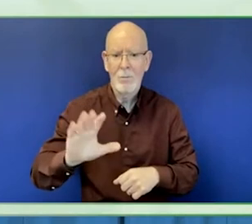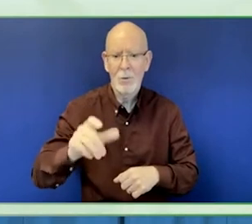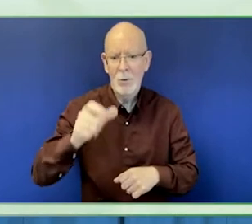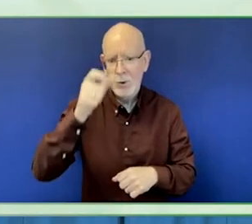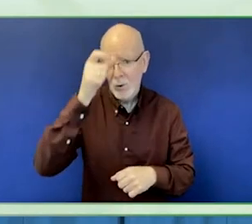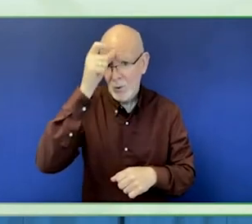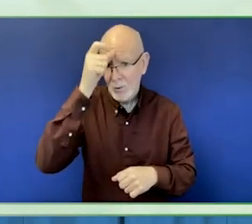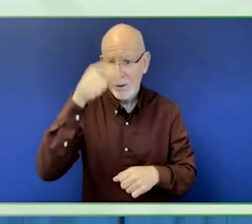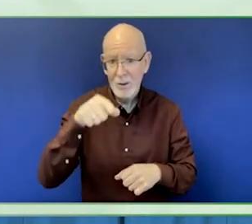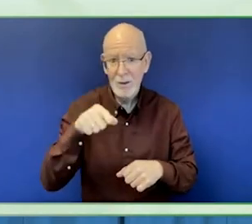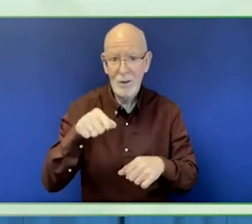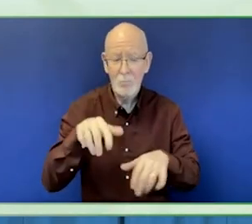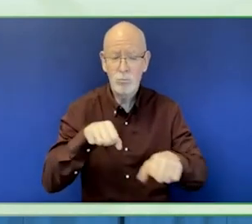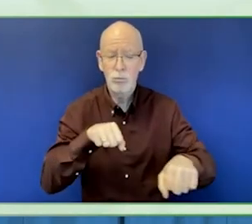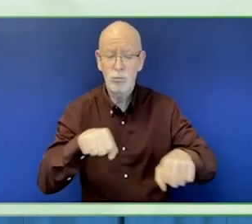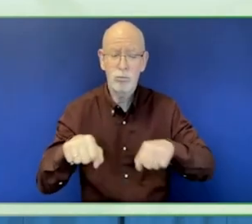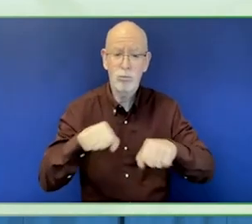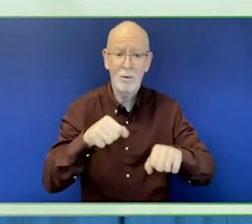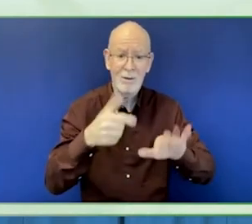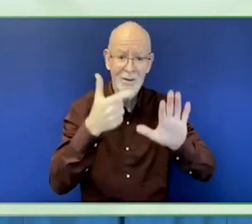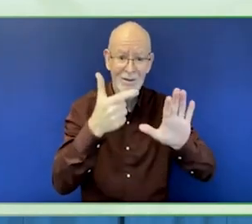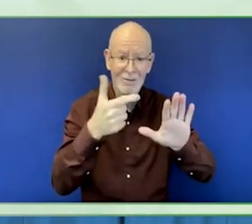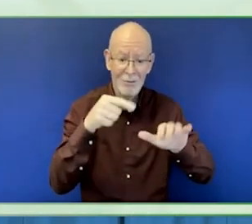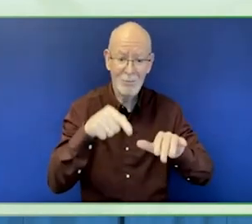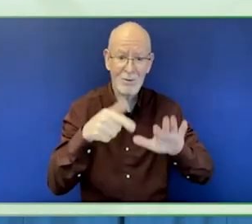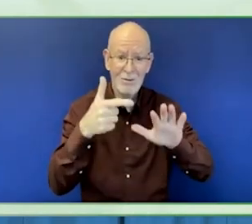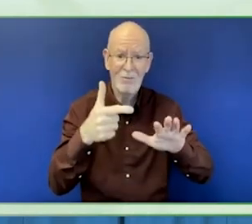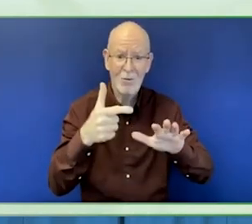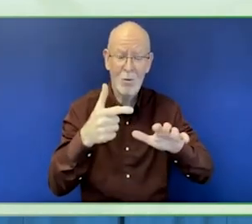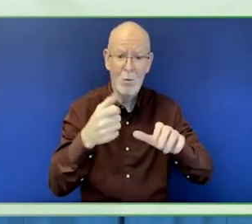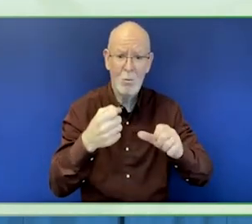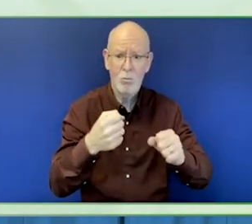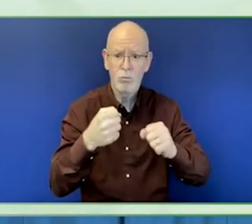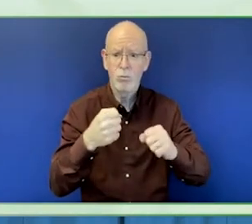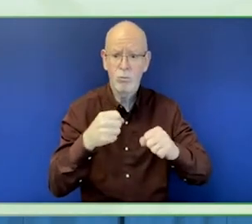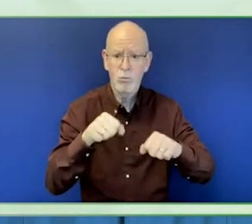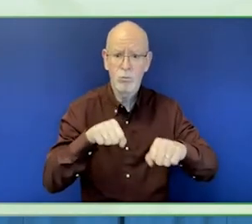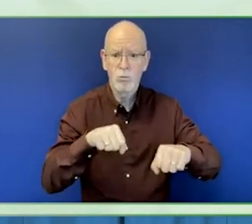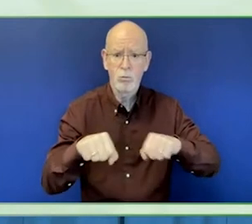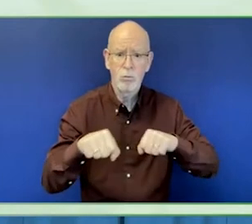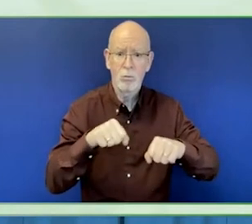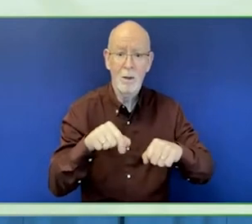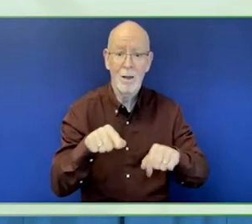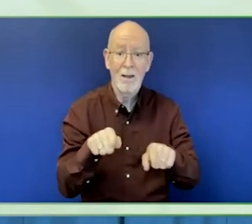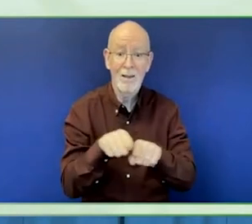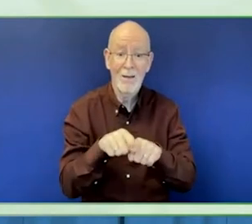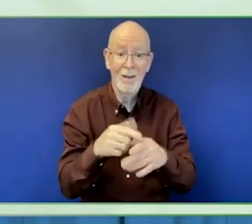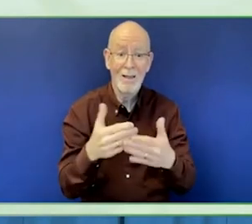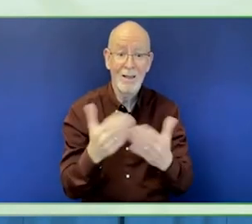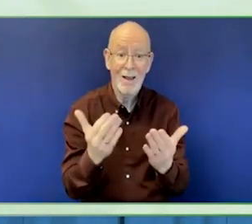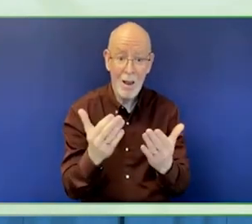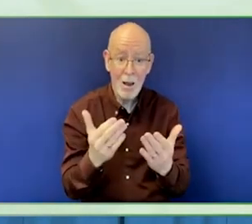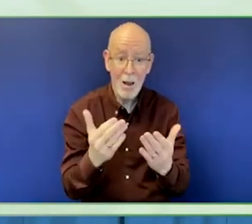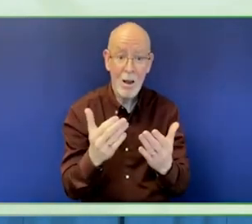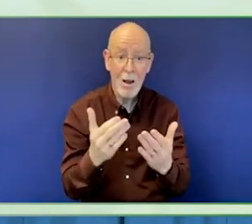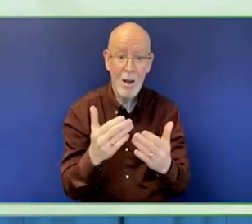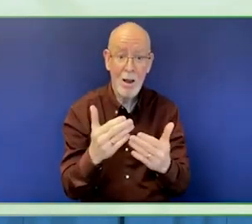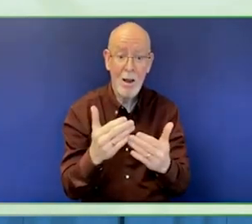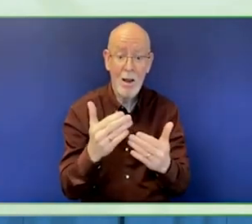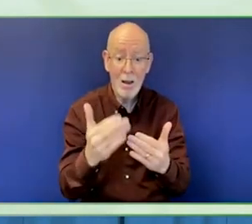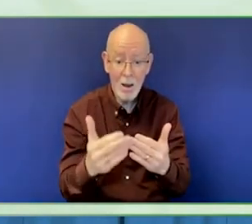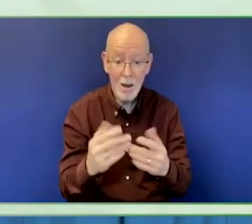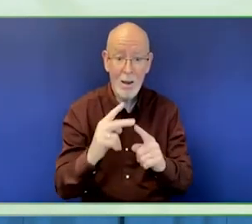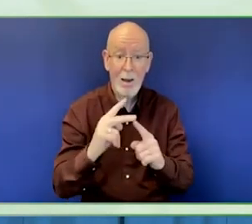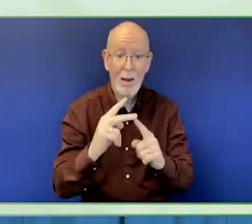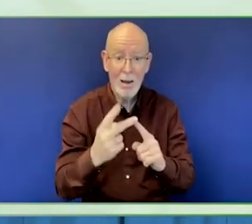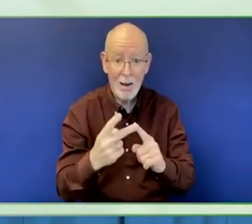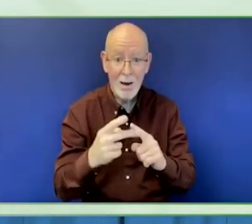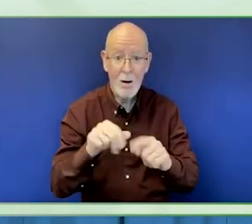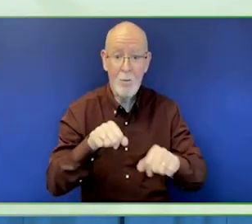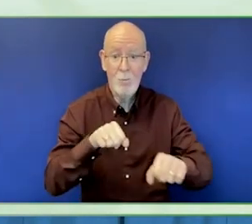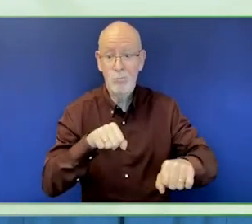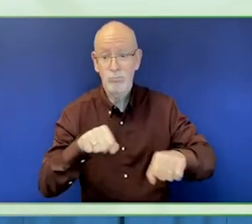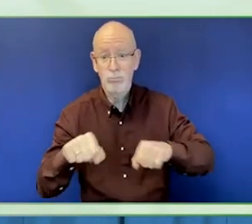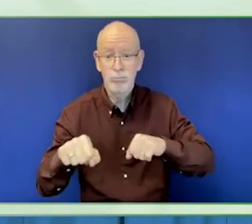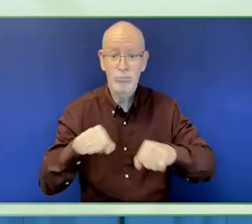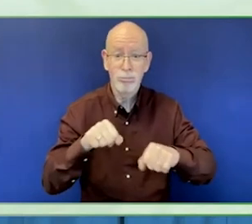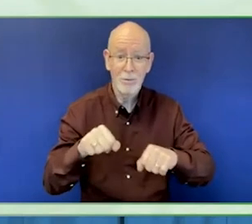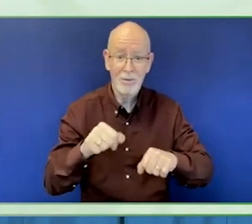Very high magnitude, 7.6, and 11 cities in total were affected.